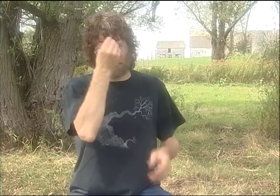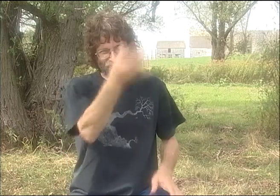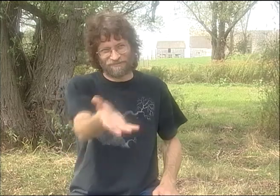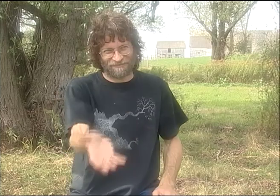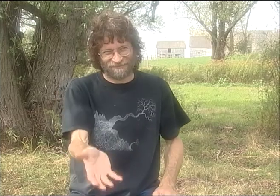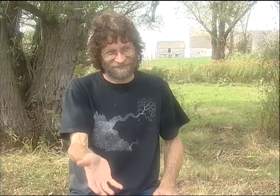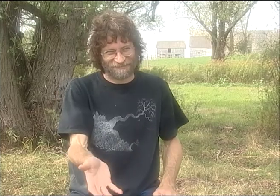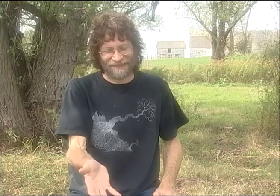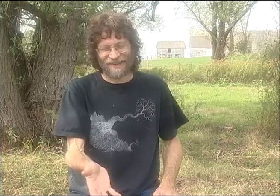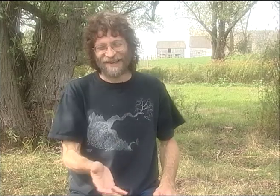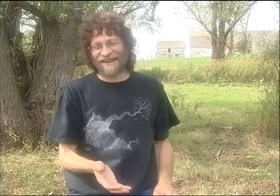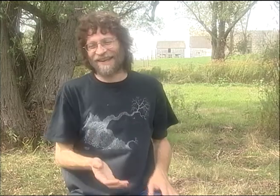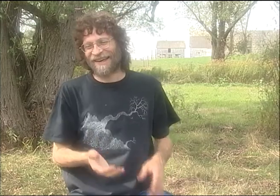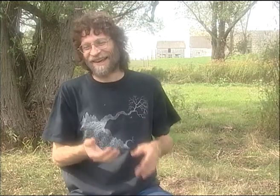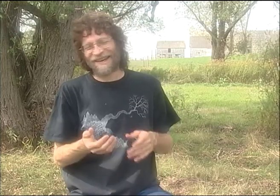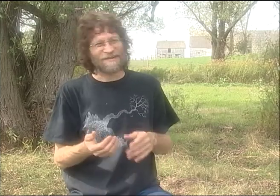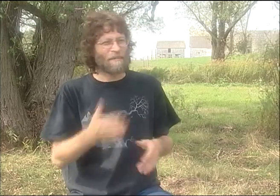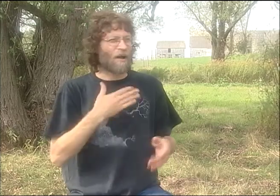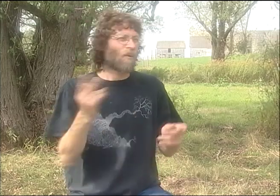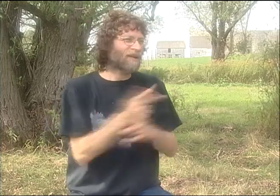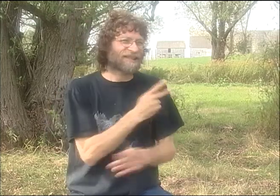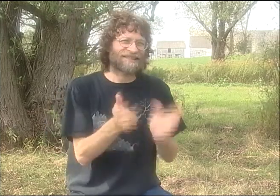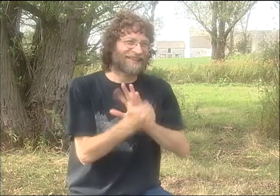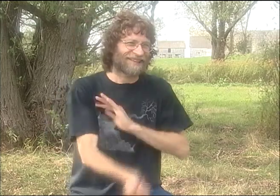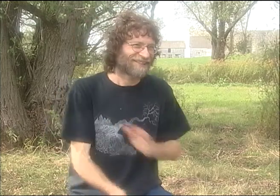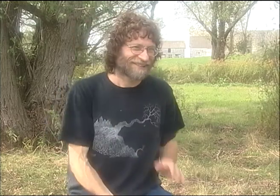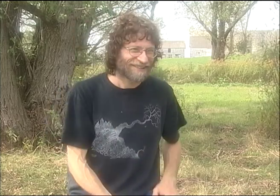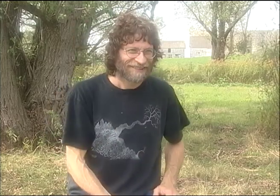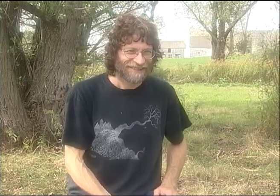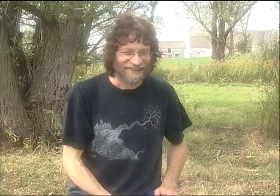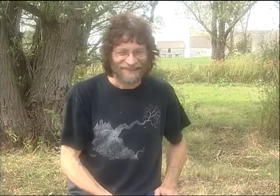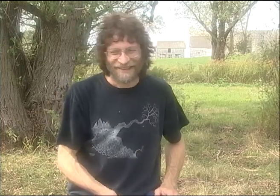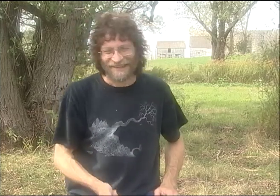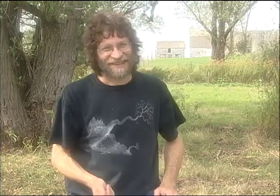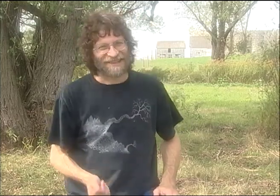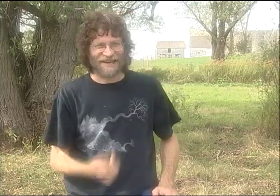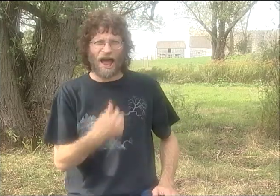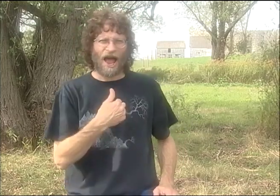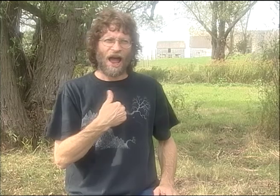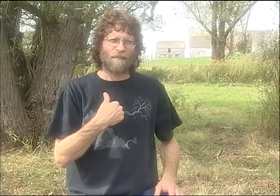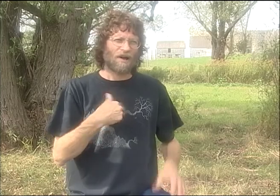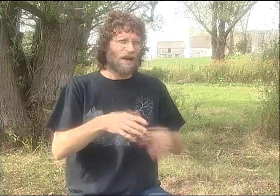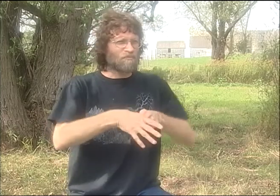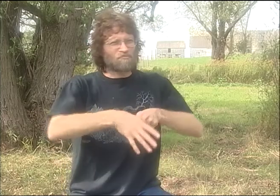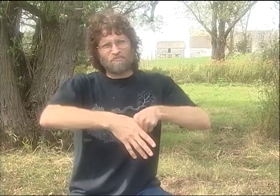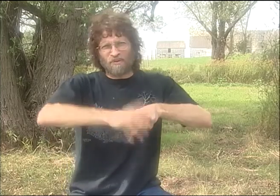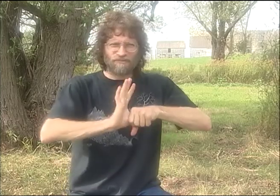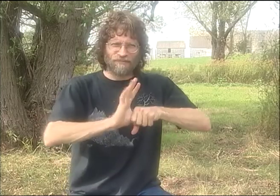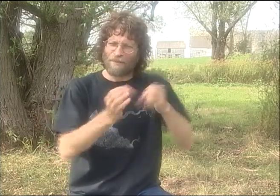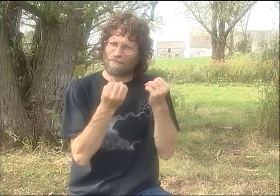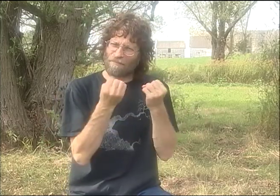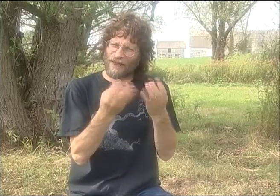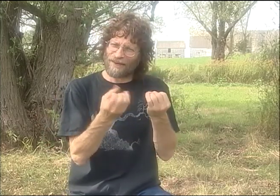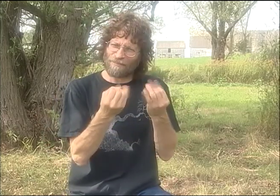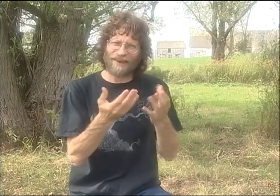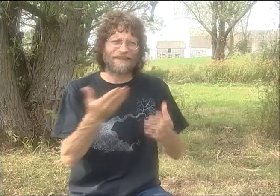AND WE REALIZED WE NEED TO THINK OF A NAME. I AM NOT REALLY GOOD AT COMING UP WITH NAMES OF THINGS. [CHUCKLES]